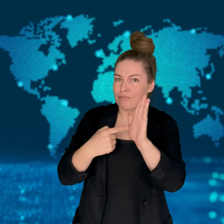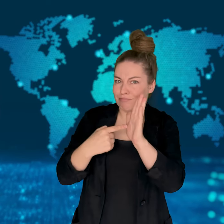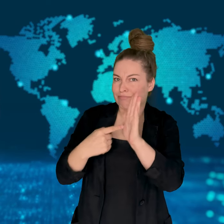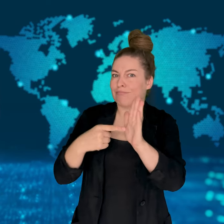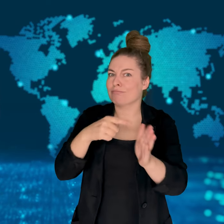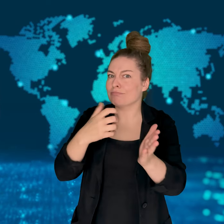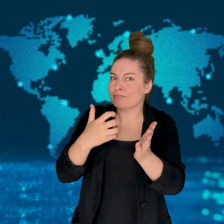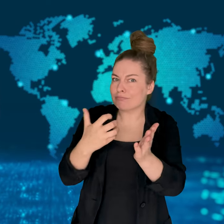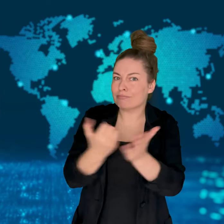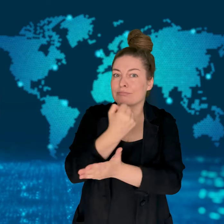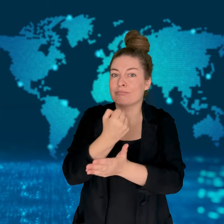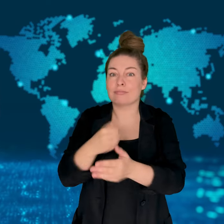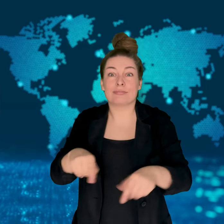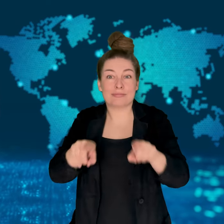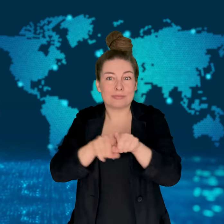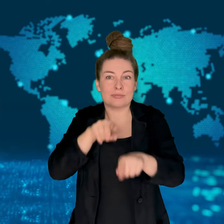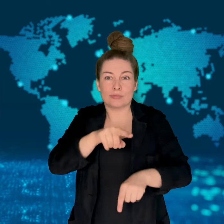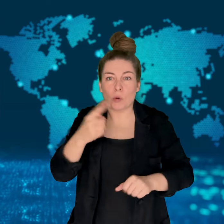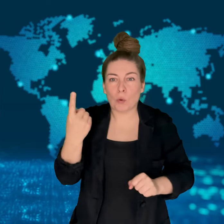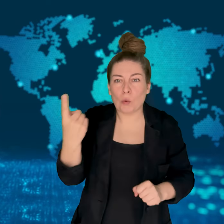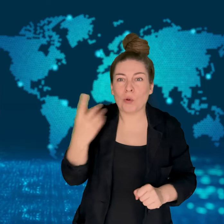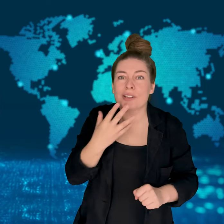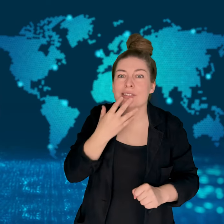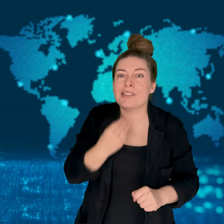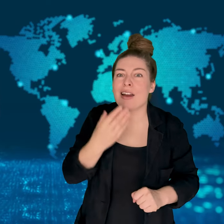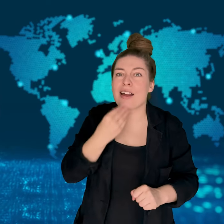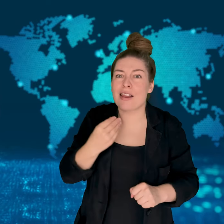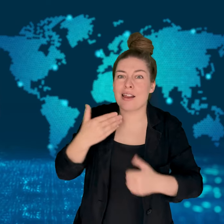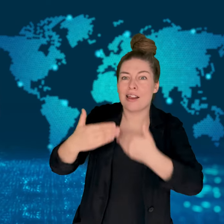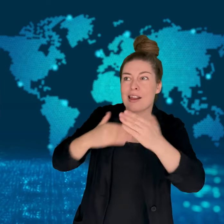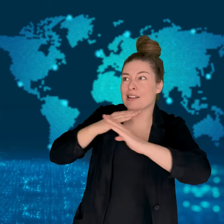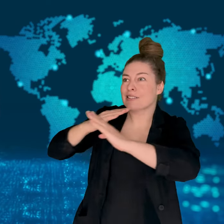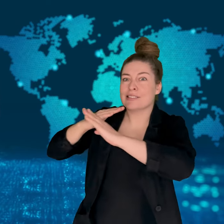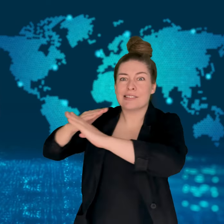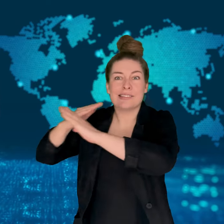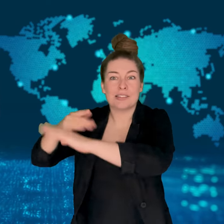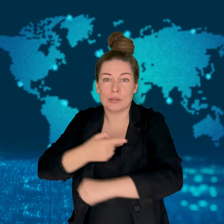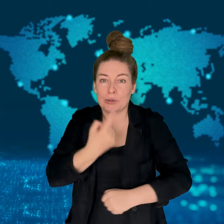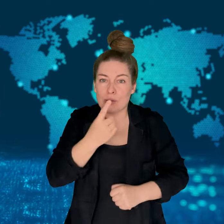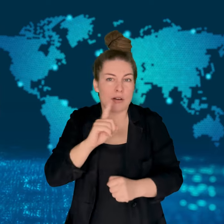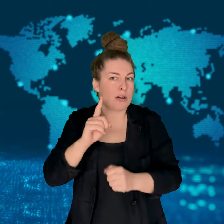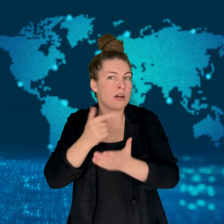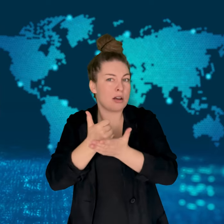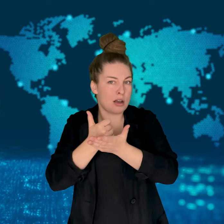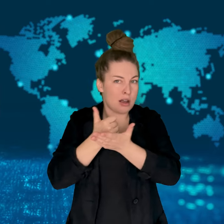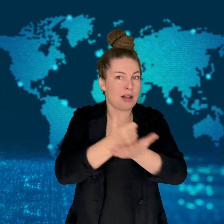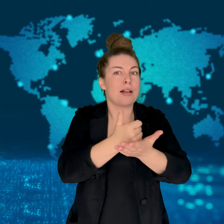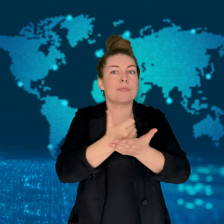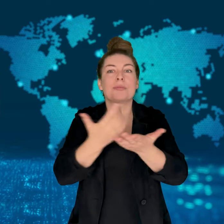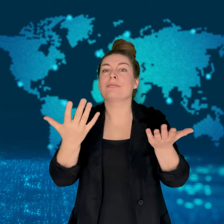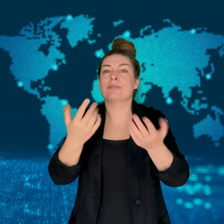Israel showed itself to be a superior military.